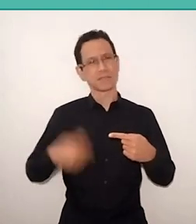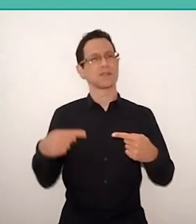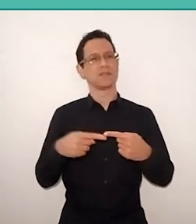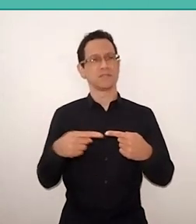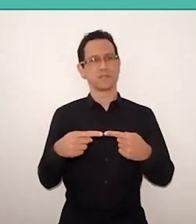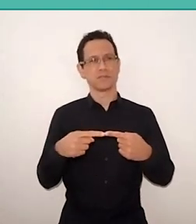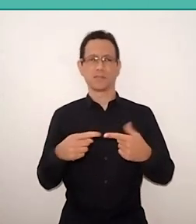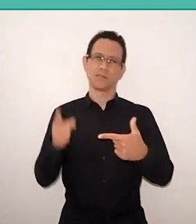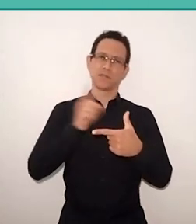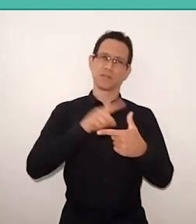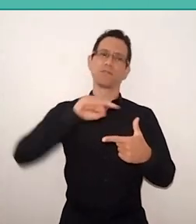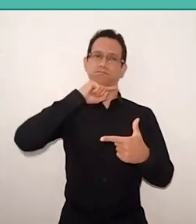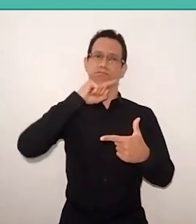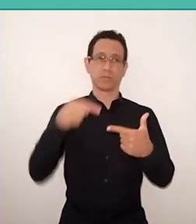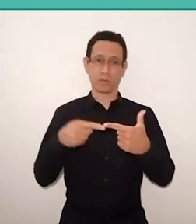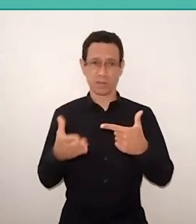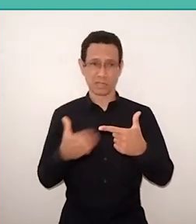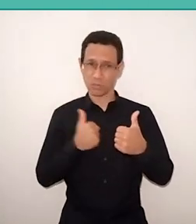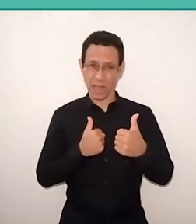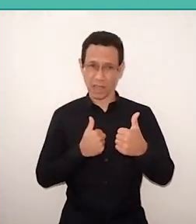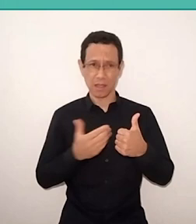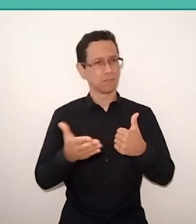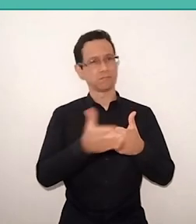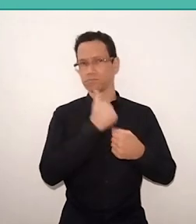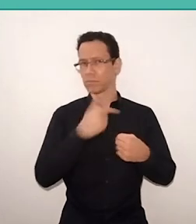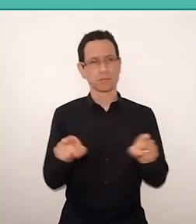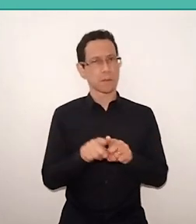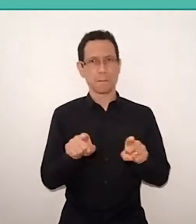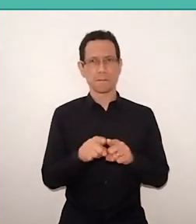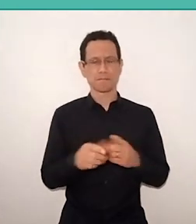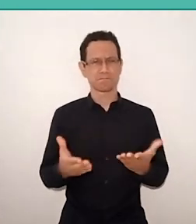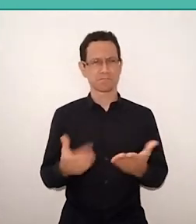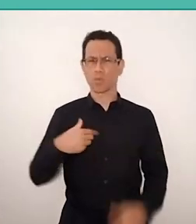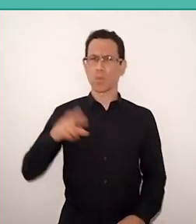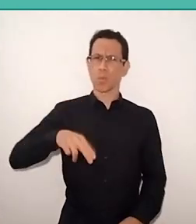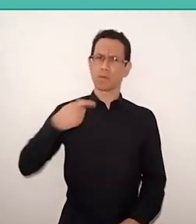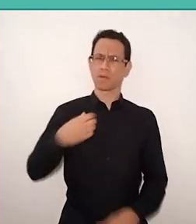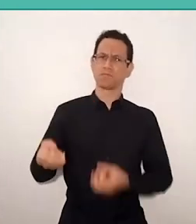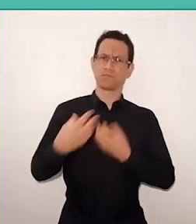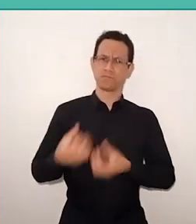when did the first grade, there in my little town from the interior of Minas Gerais,